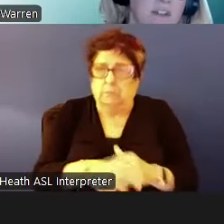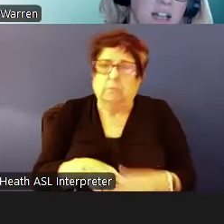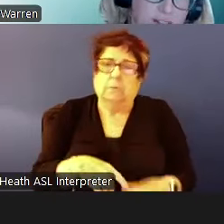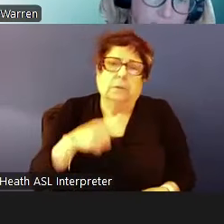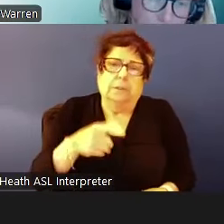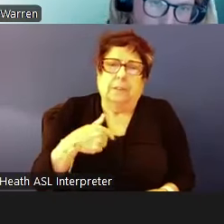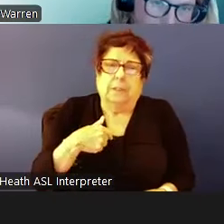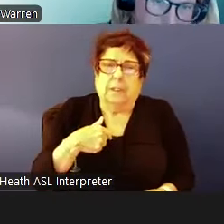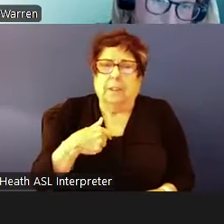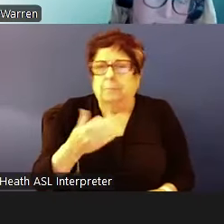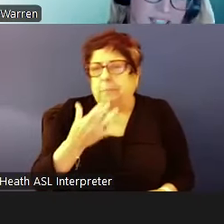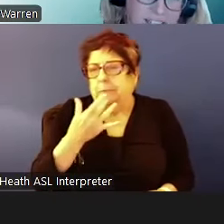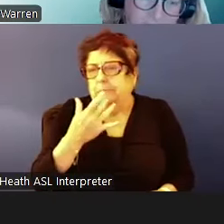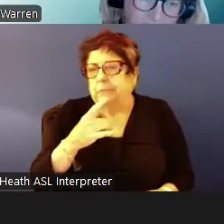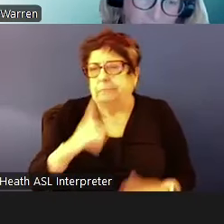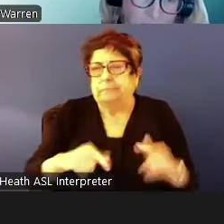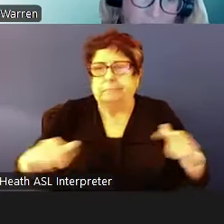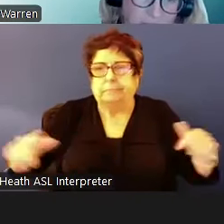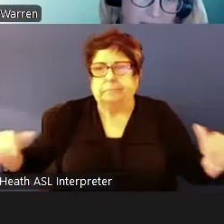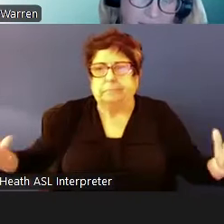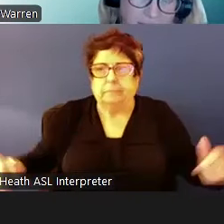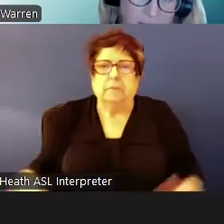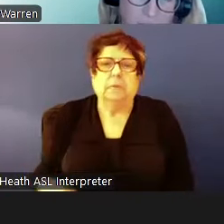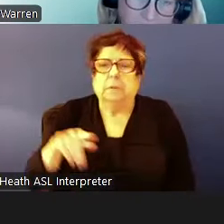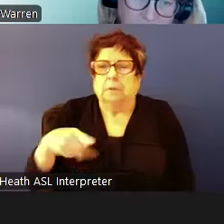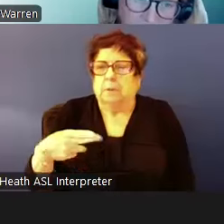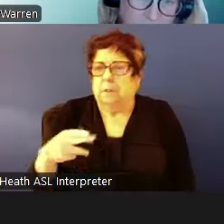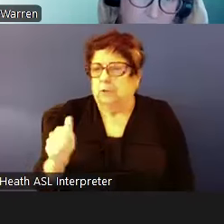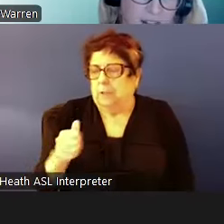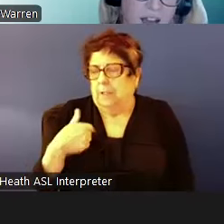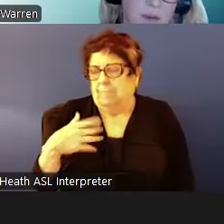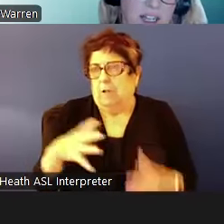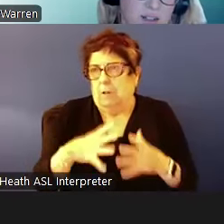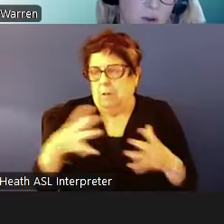a lot of different preferences which I didn't get into much today but I am happy to answer